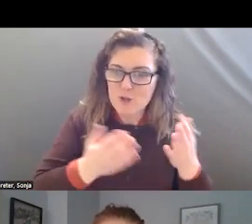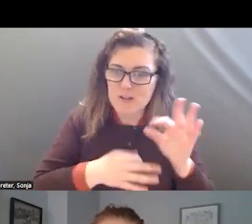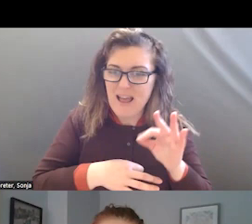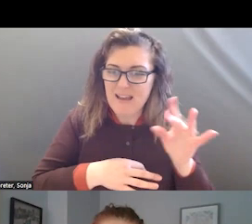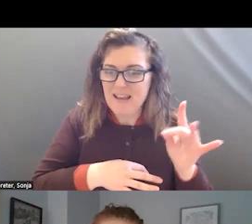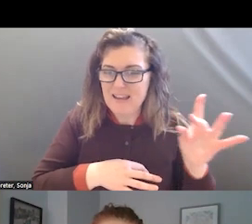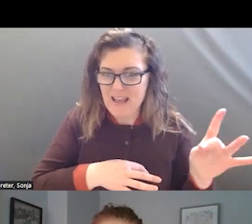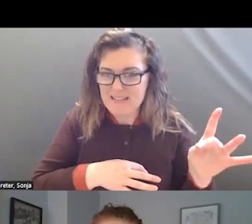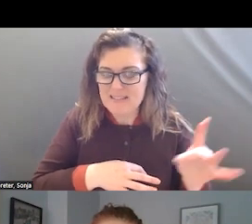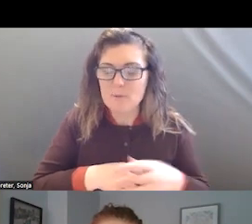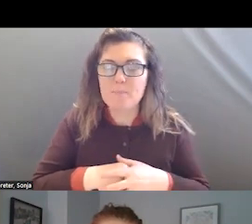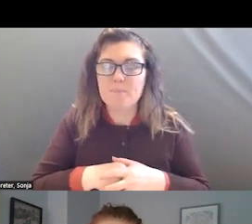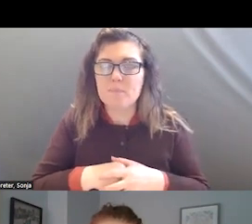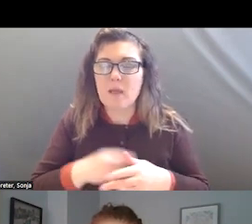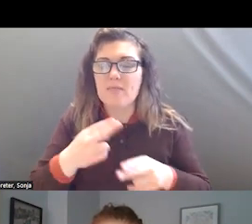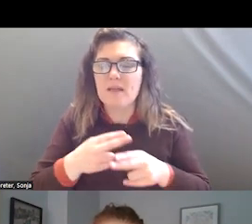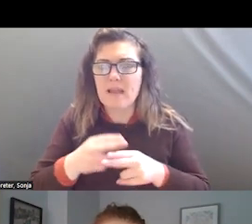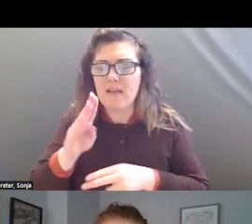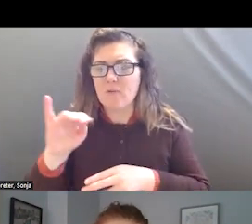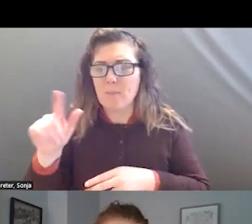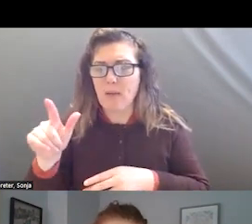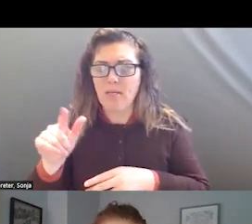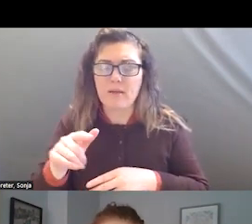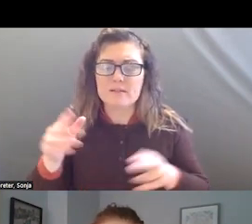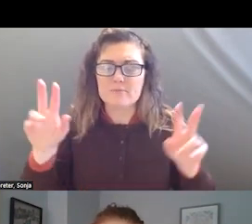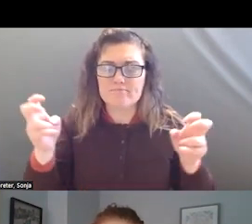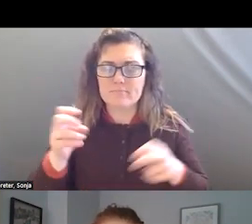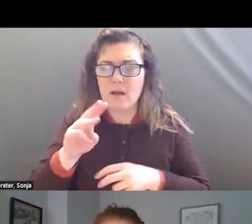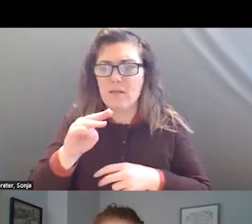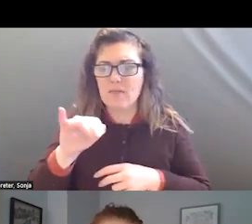OUR NAME OF THE BILL WAS MILES HALL SUICIDE PREVENTION ACT.